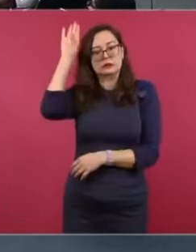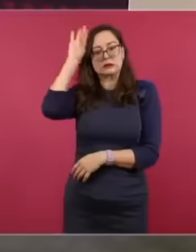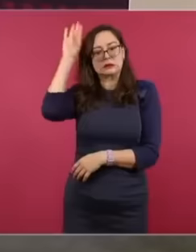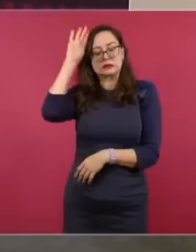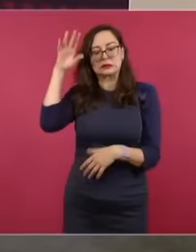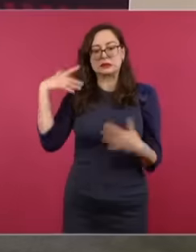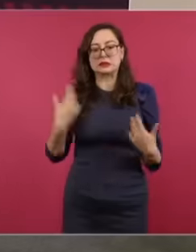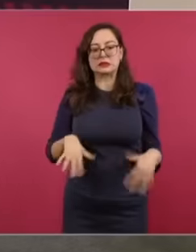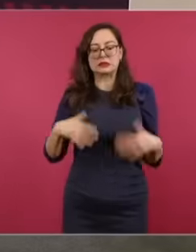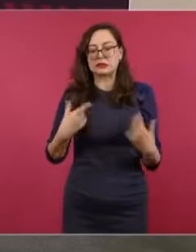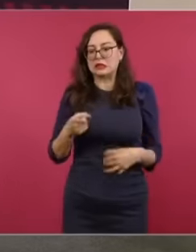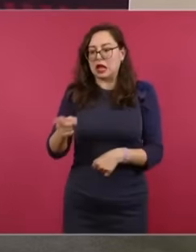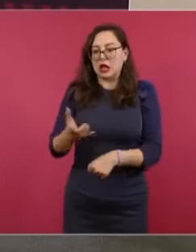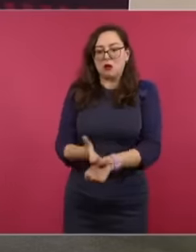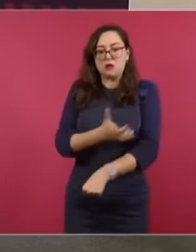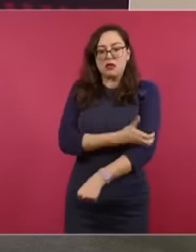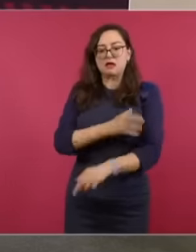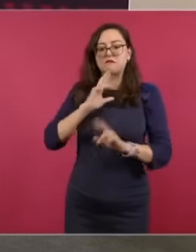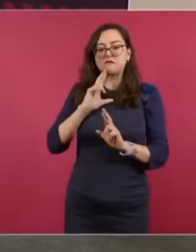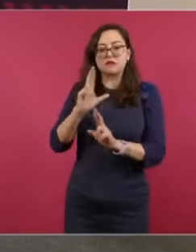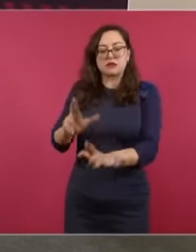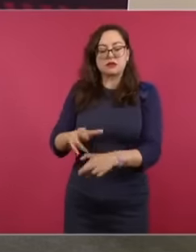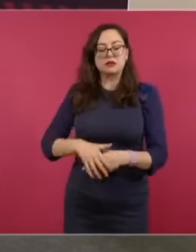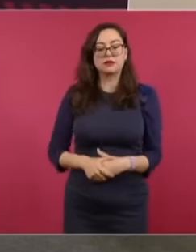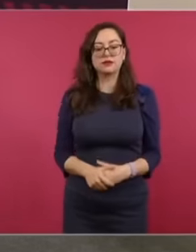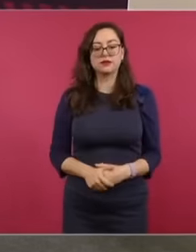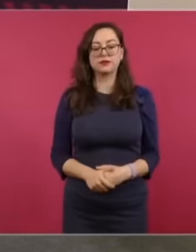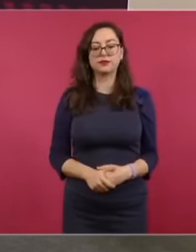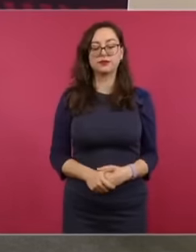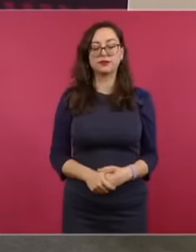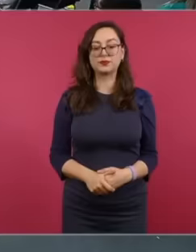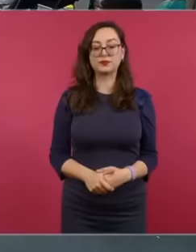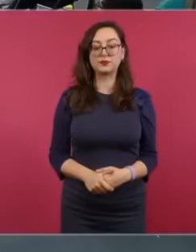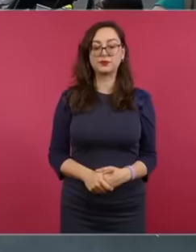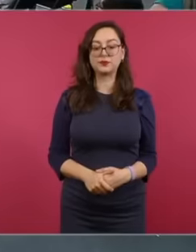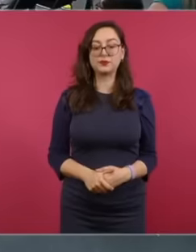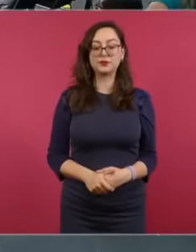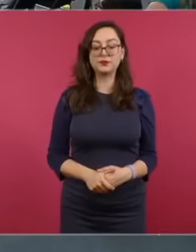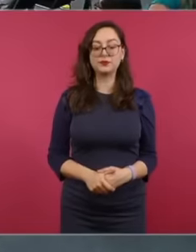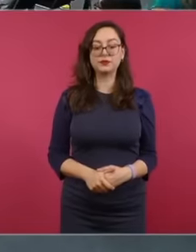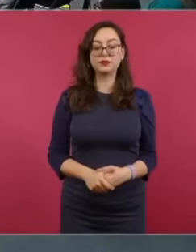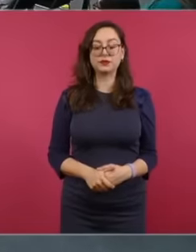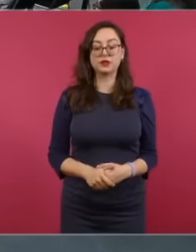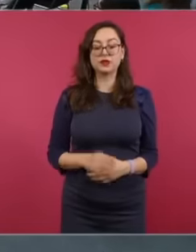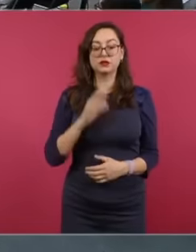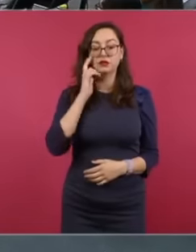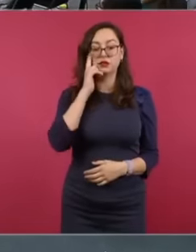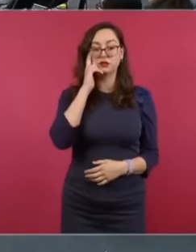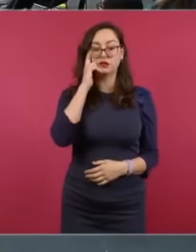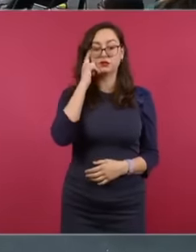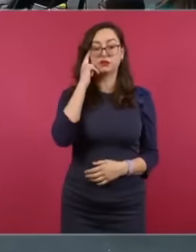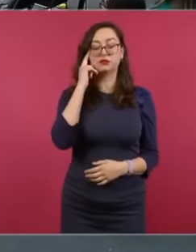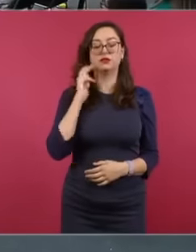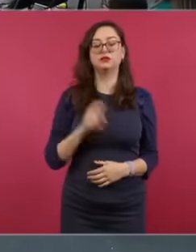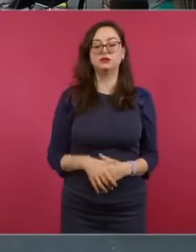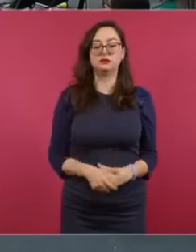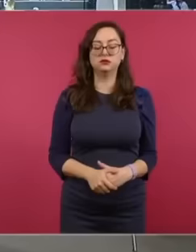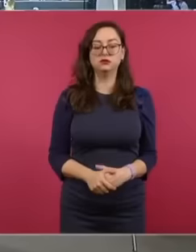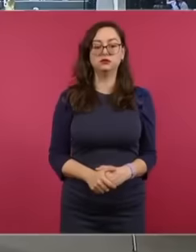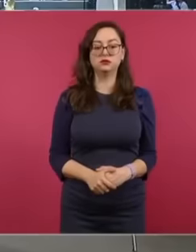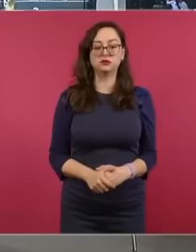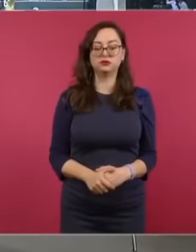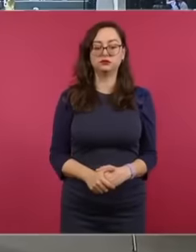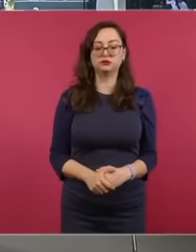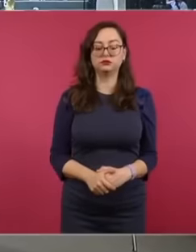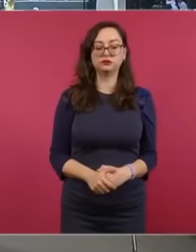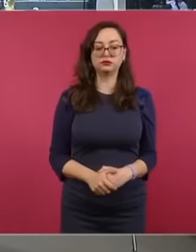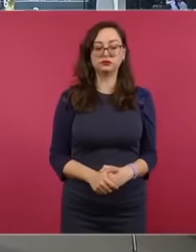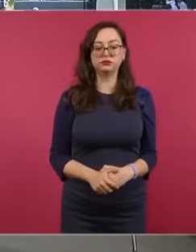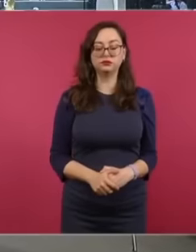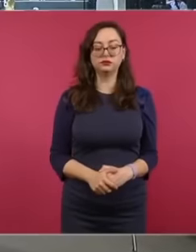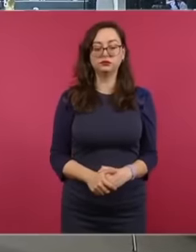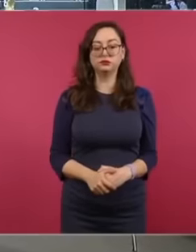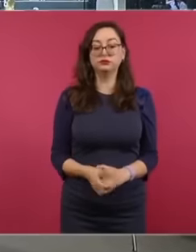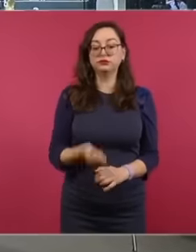answer the laa of we still do not have this information see you